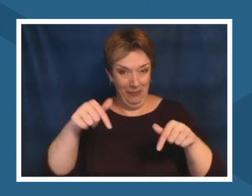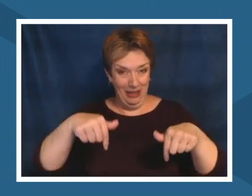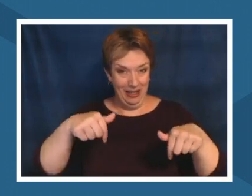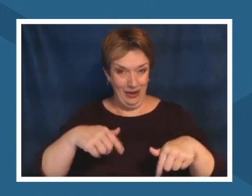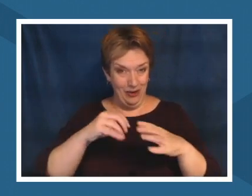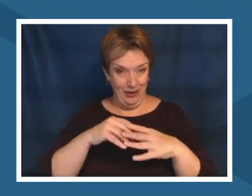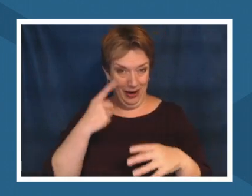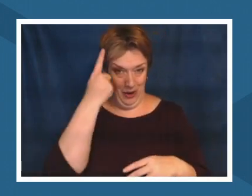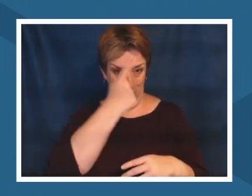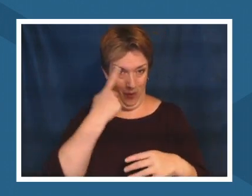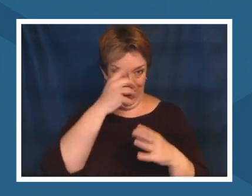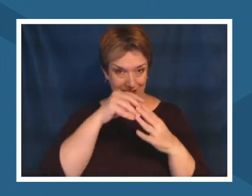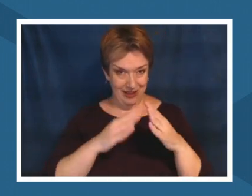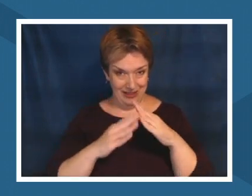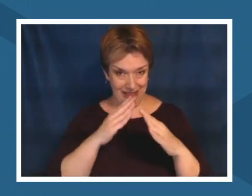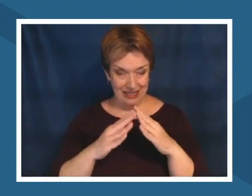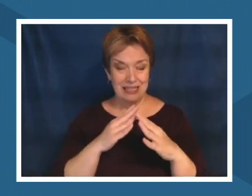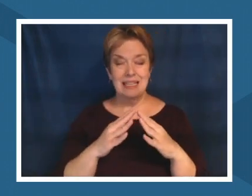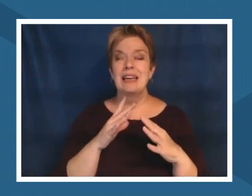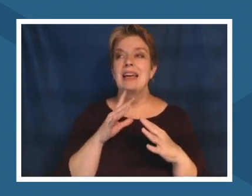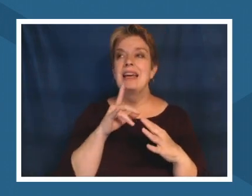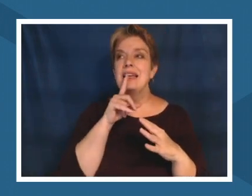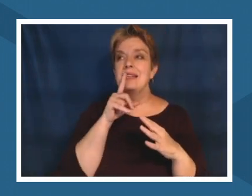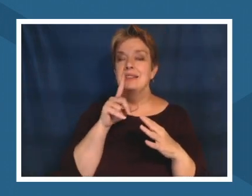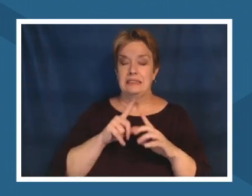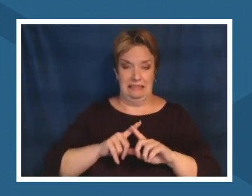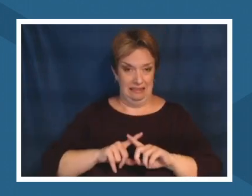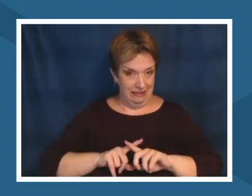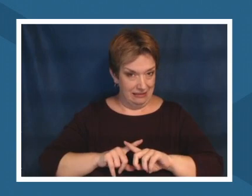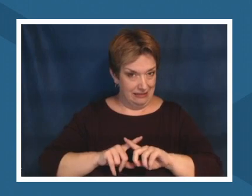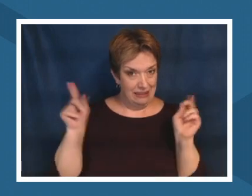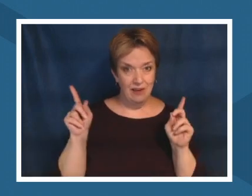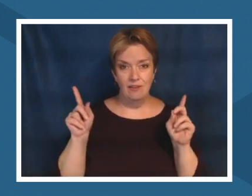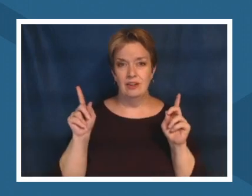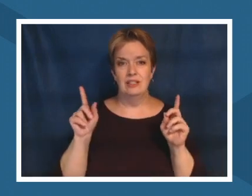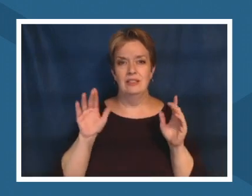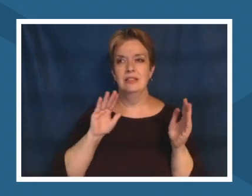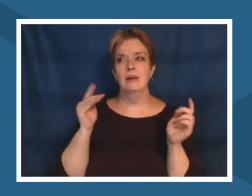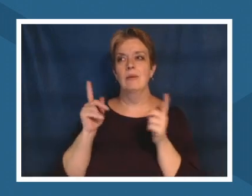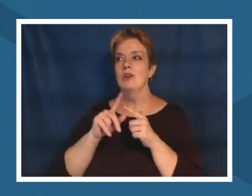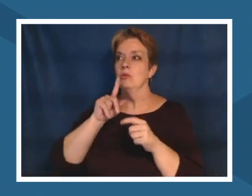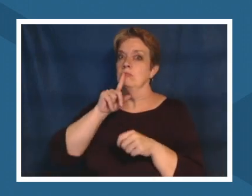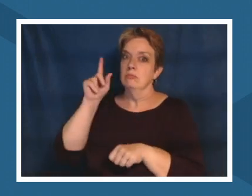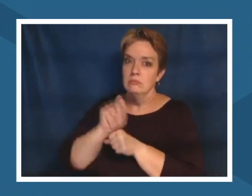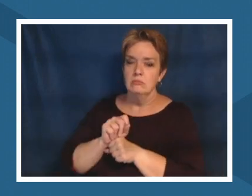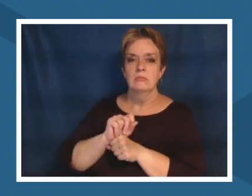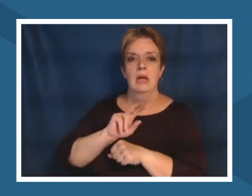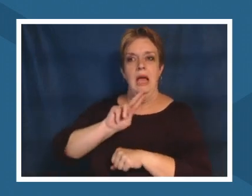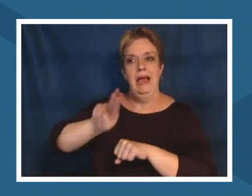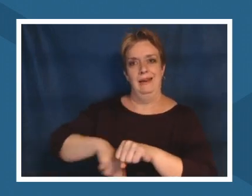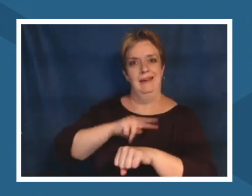it is so different from a natural environment